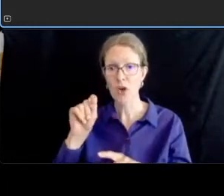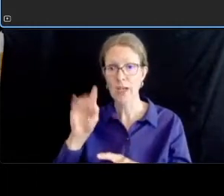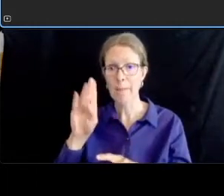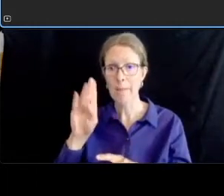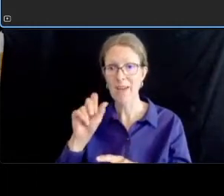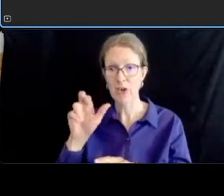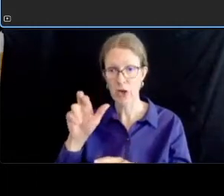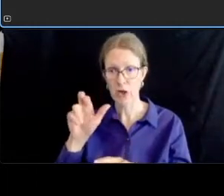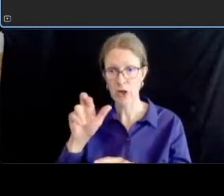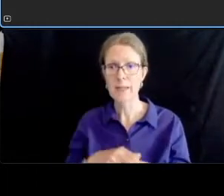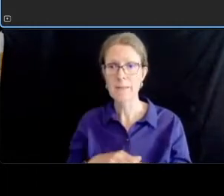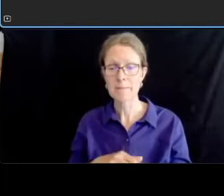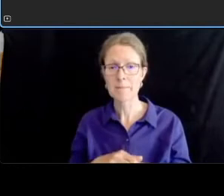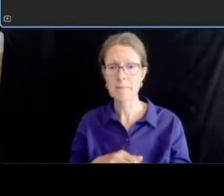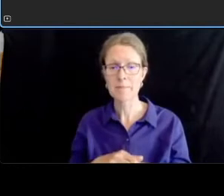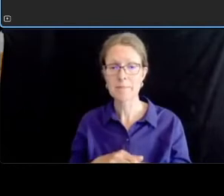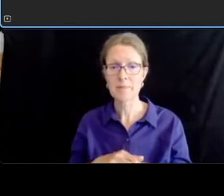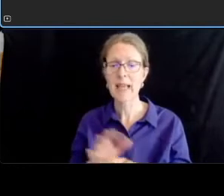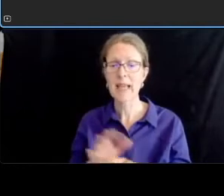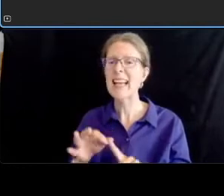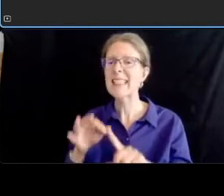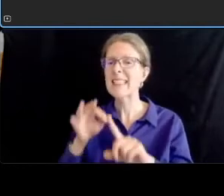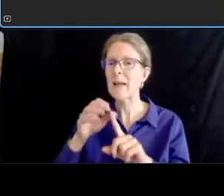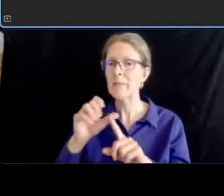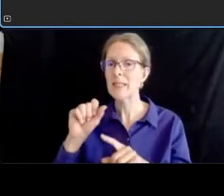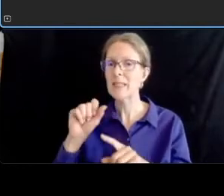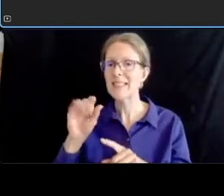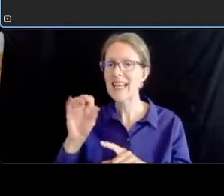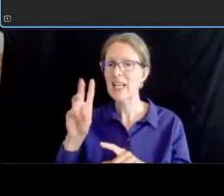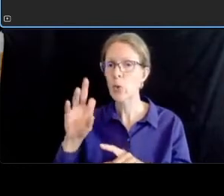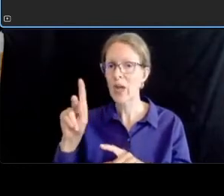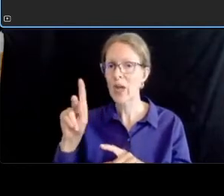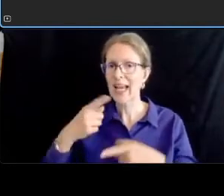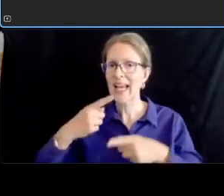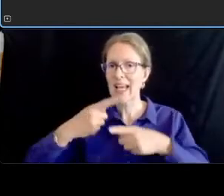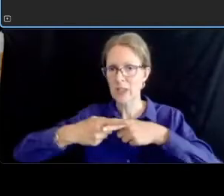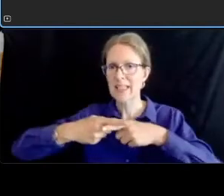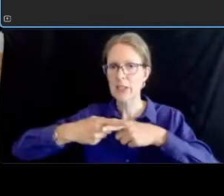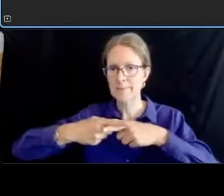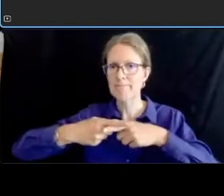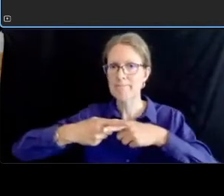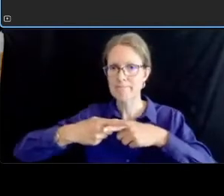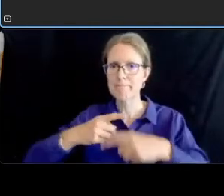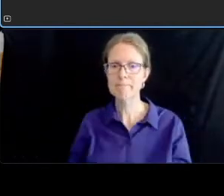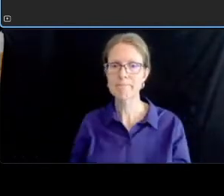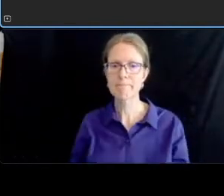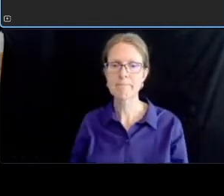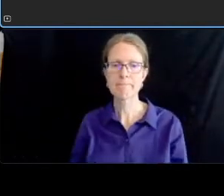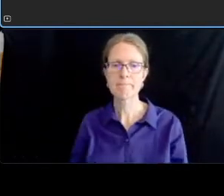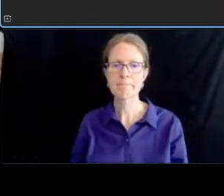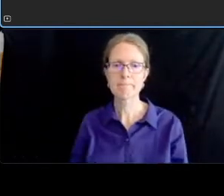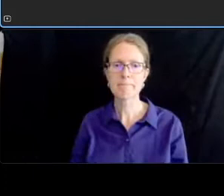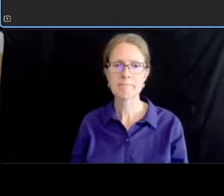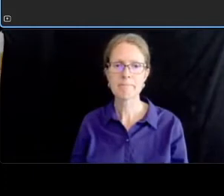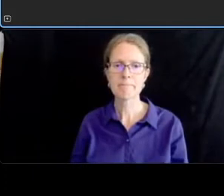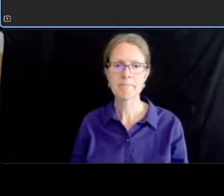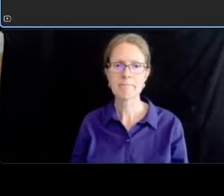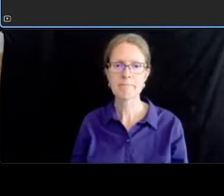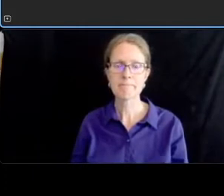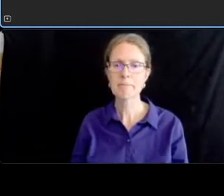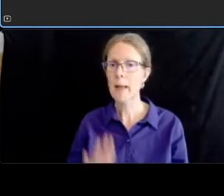intersection and then for bus stops in this segment we do propose consolidating them let me